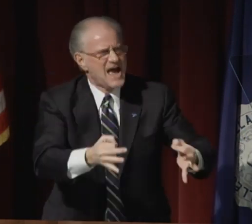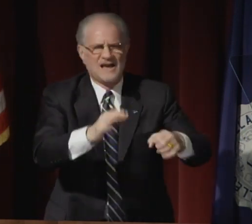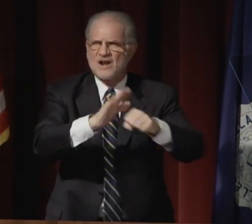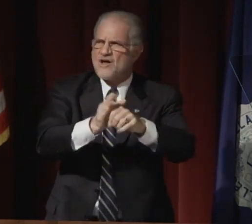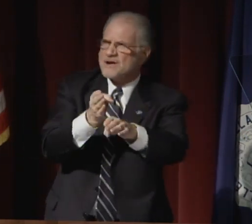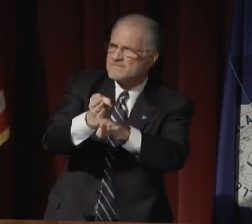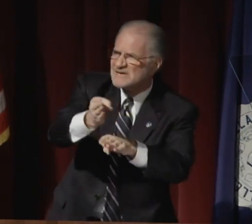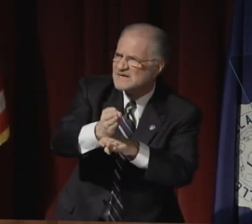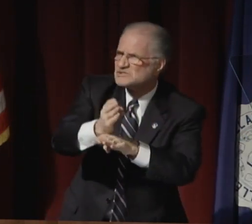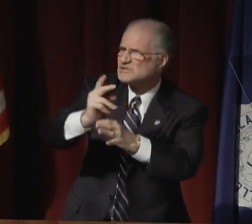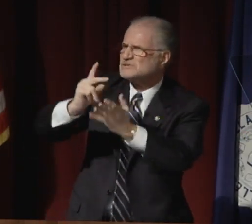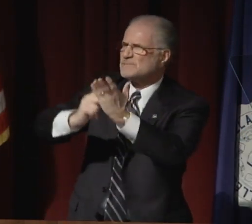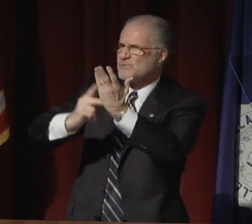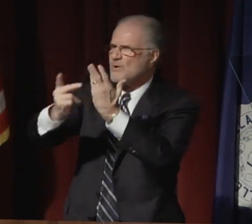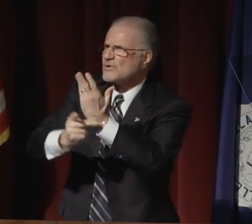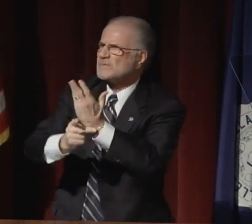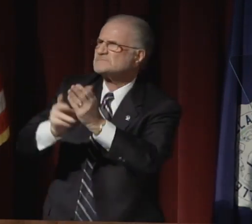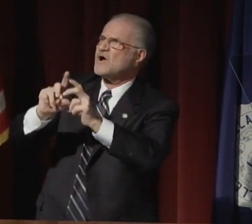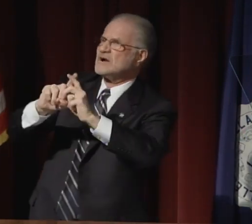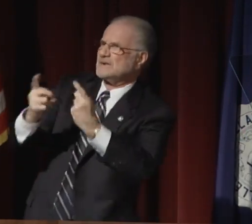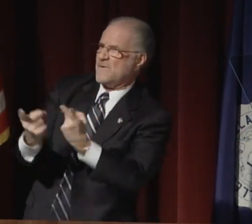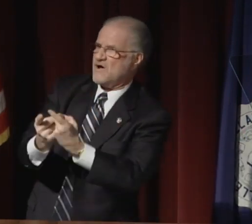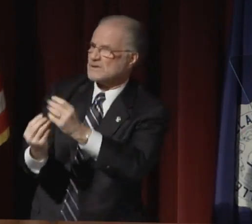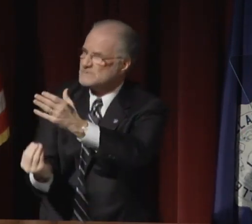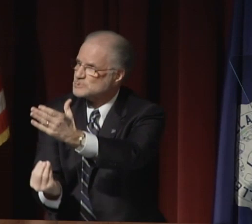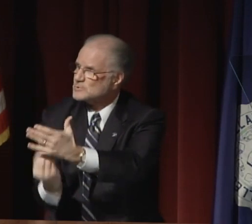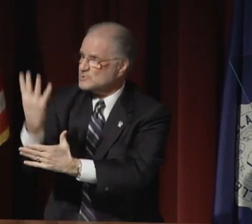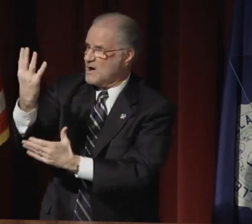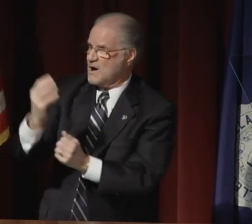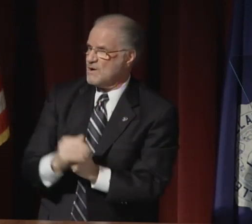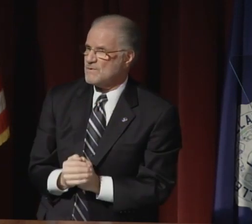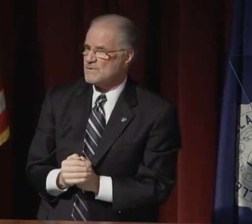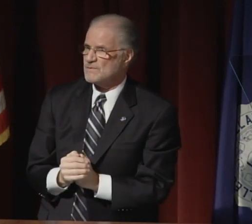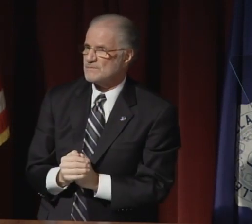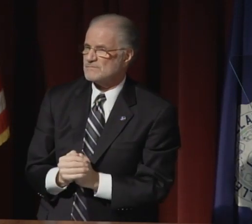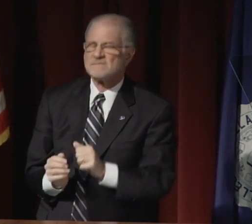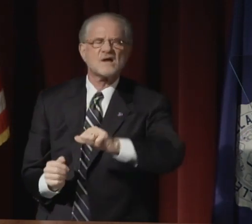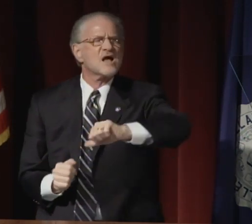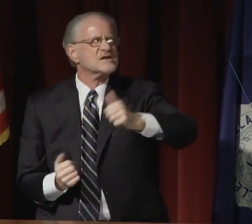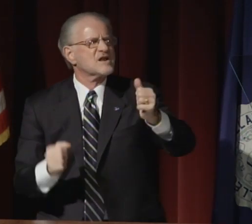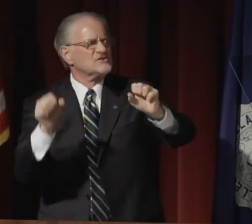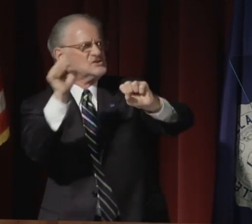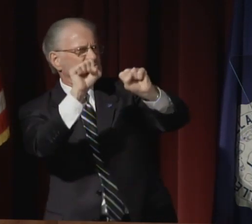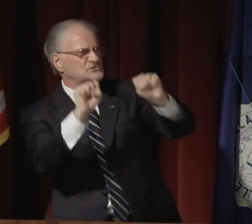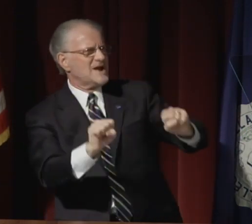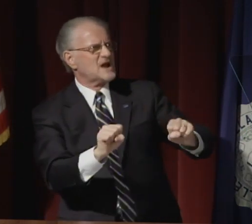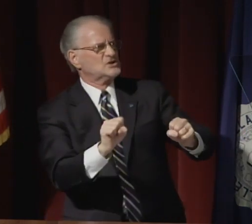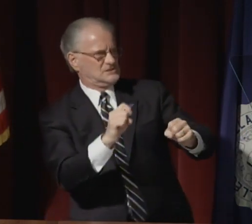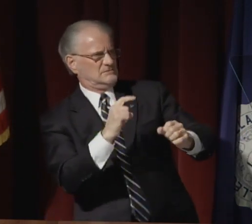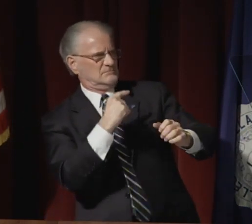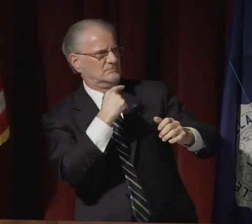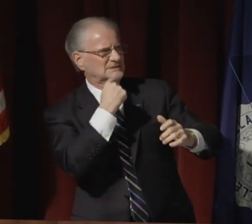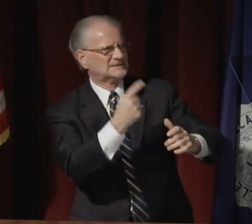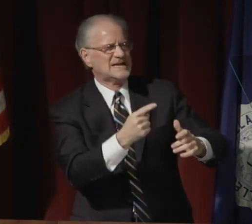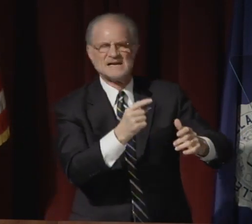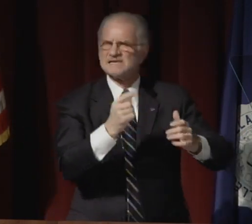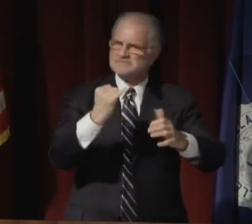One strategy says: "decide on majors, programs, or departments to grow..."